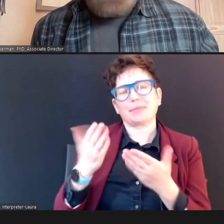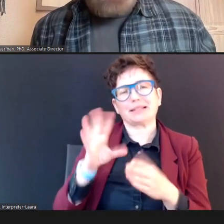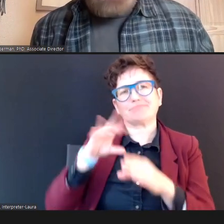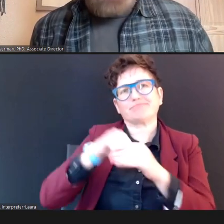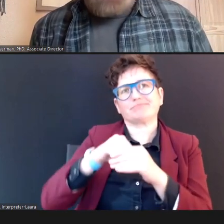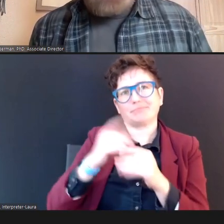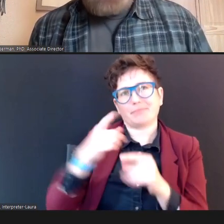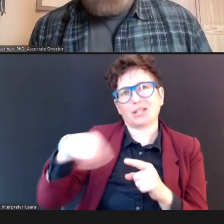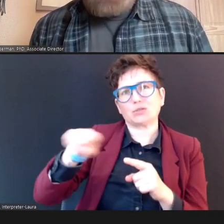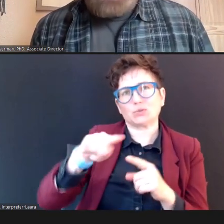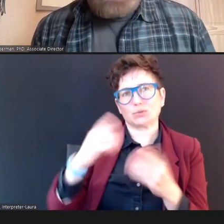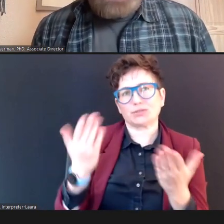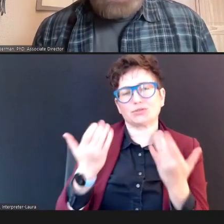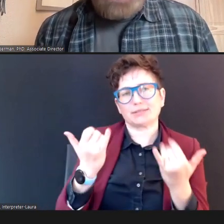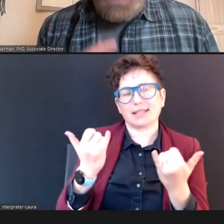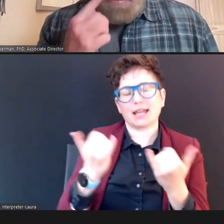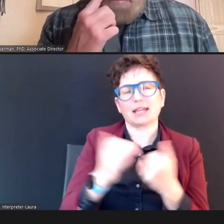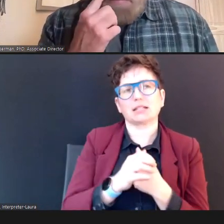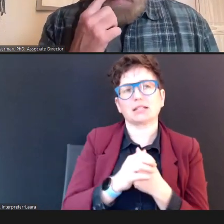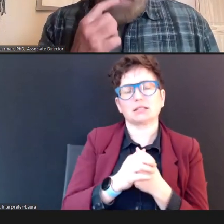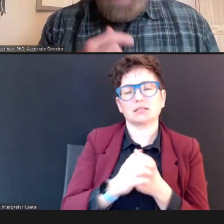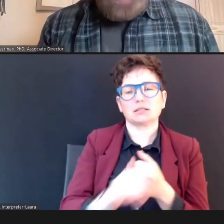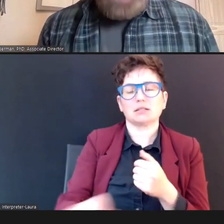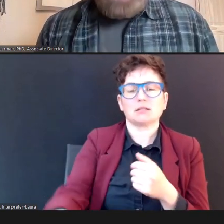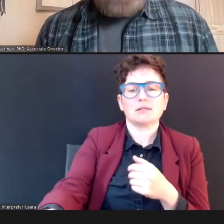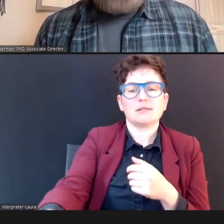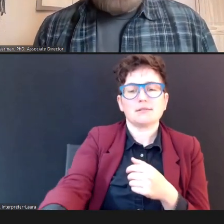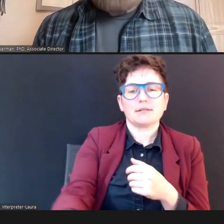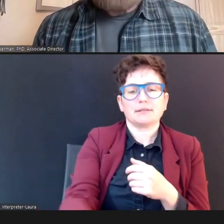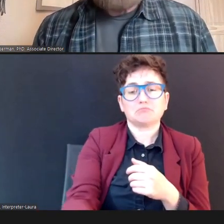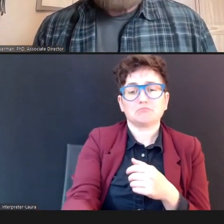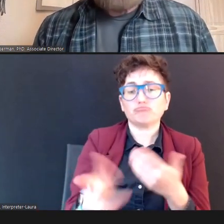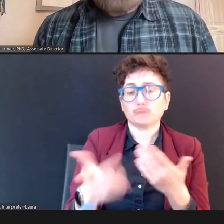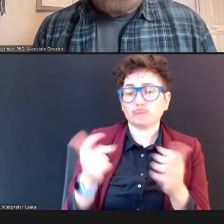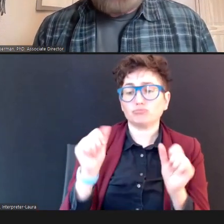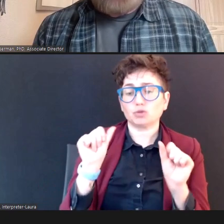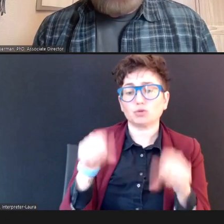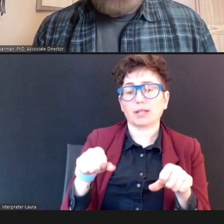So, you -- you could pose those questions to the person who sold